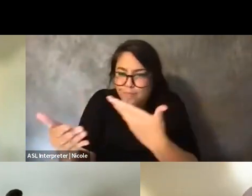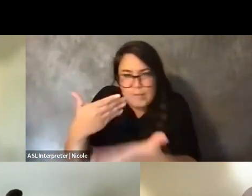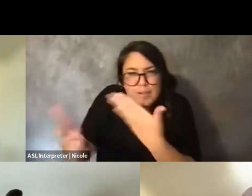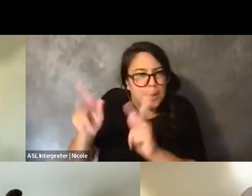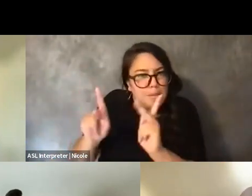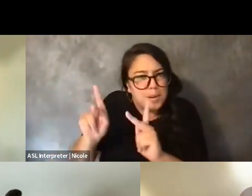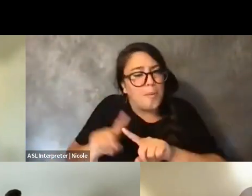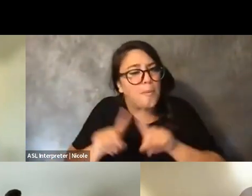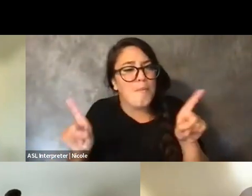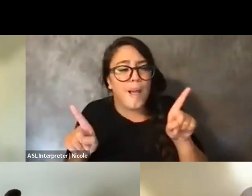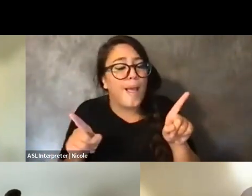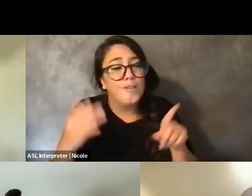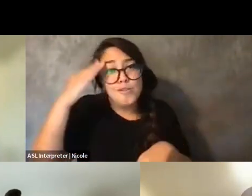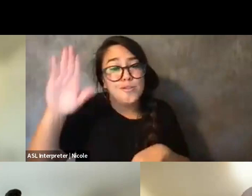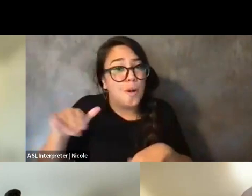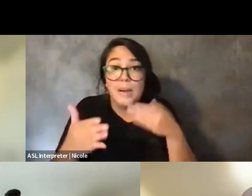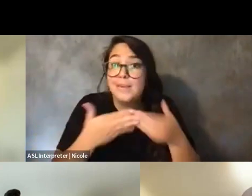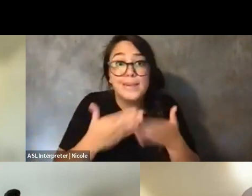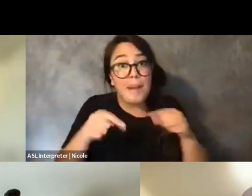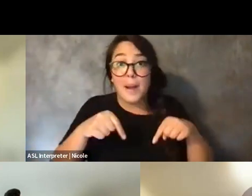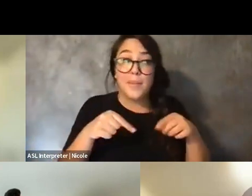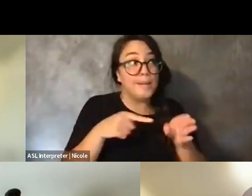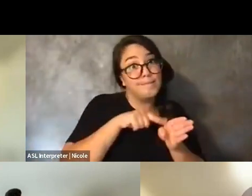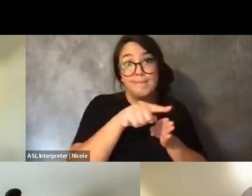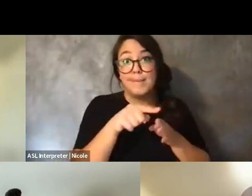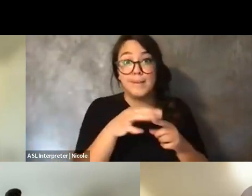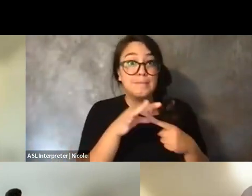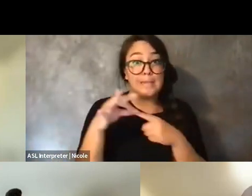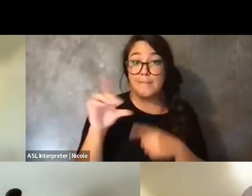or disability justice space doesn't mean that, like, it is a space of purity.